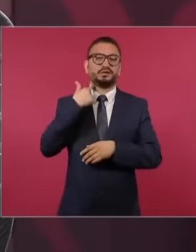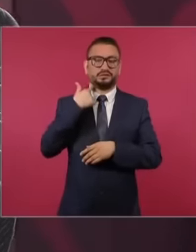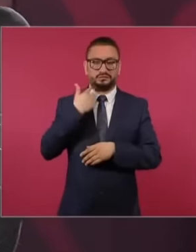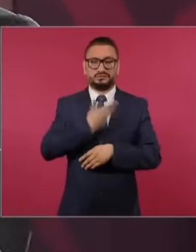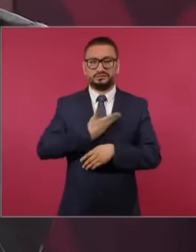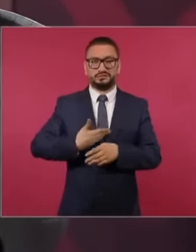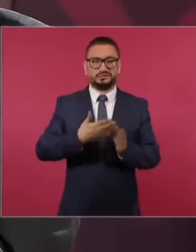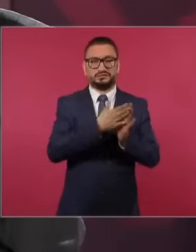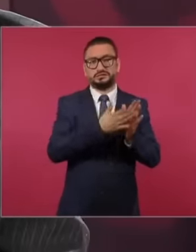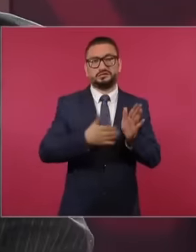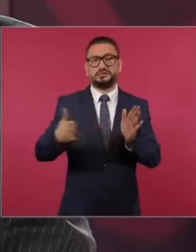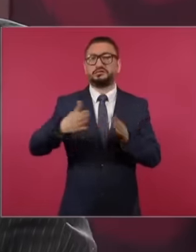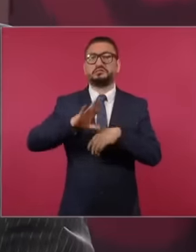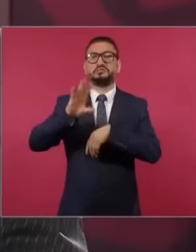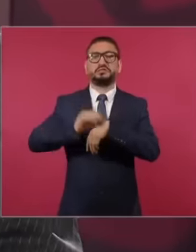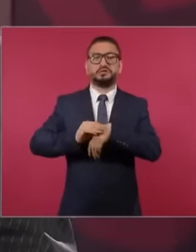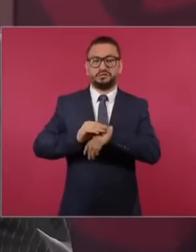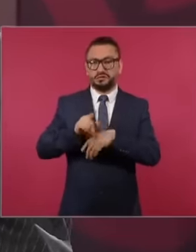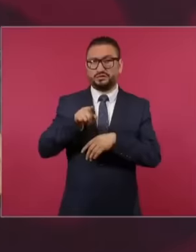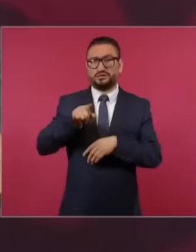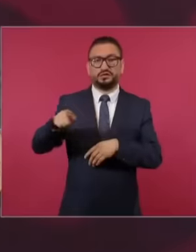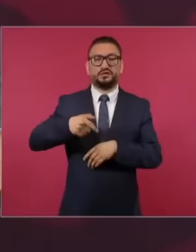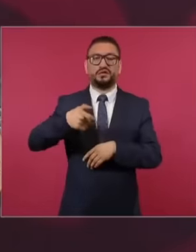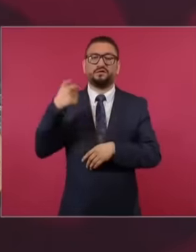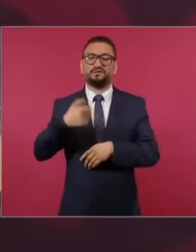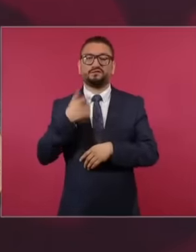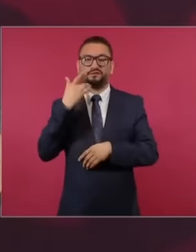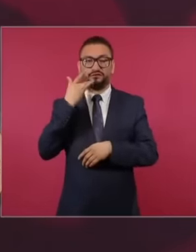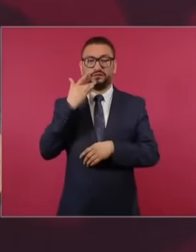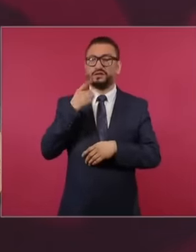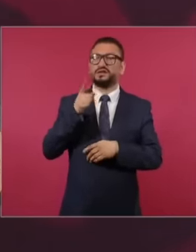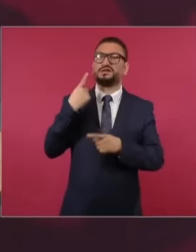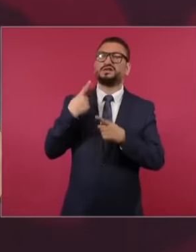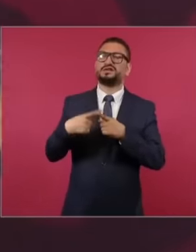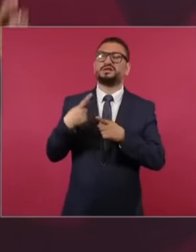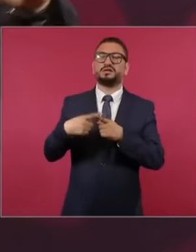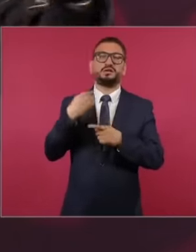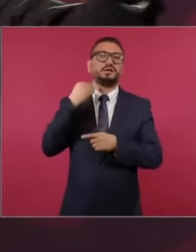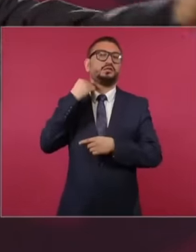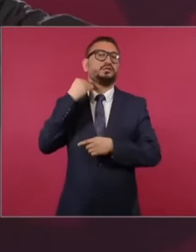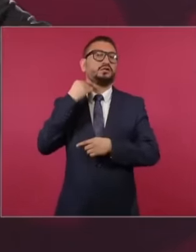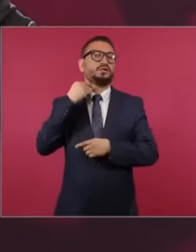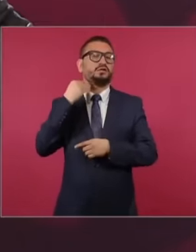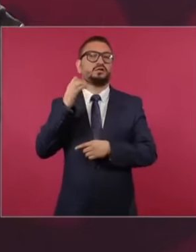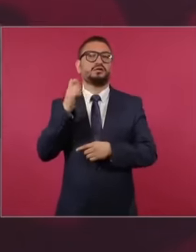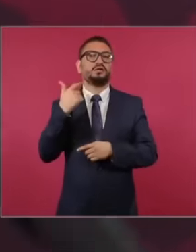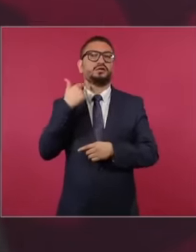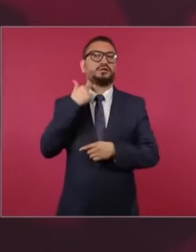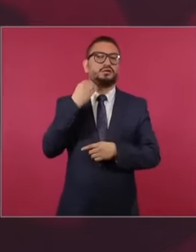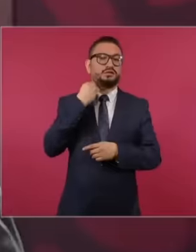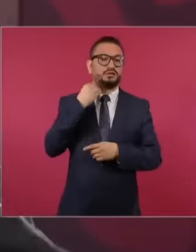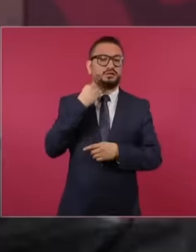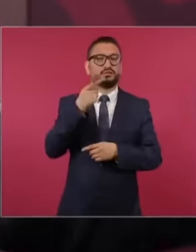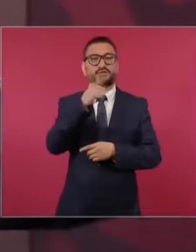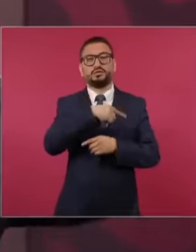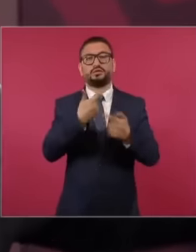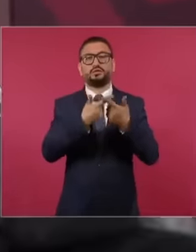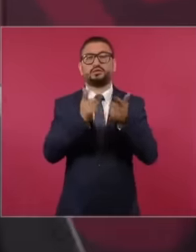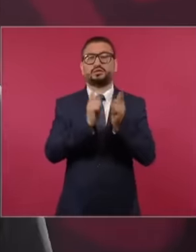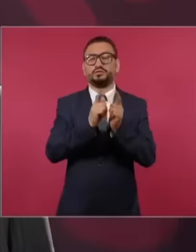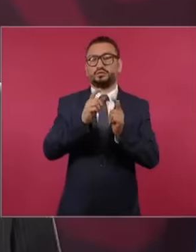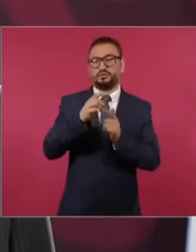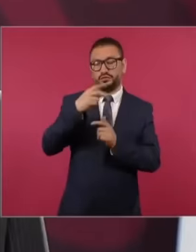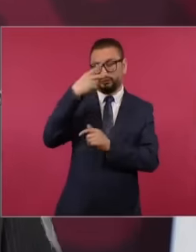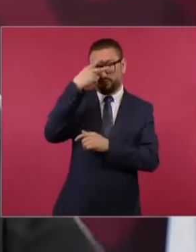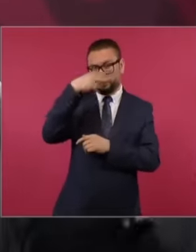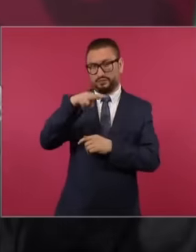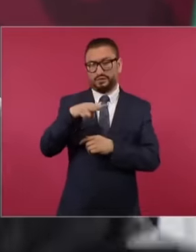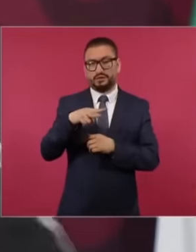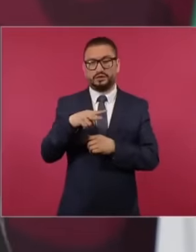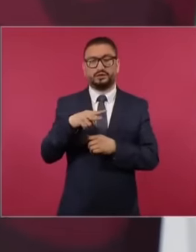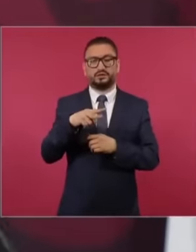there is one everywhere and there is a Mexico group lawyer at one time,